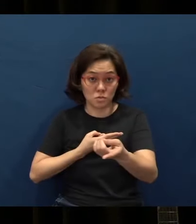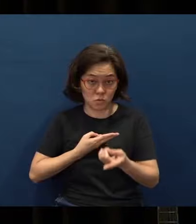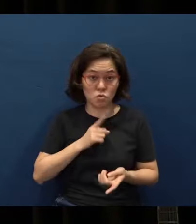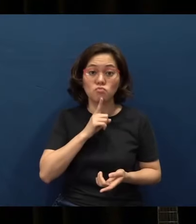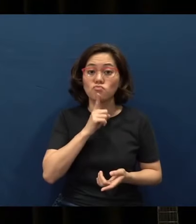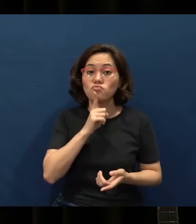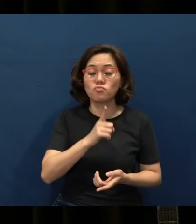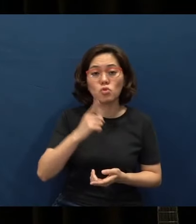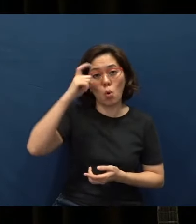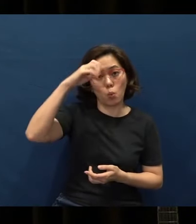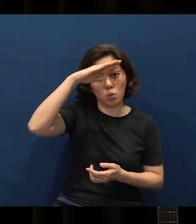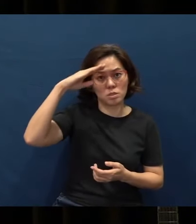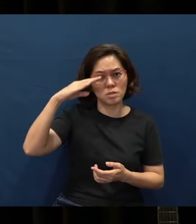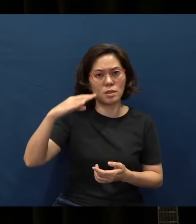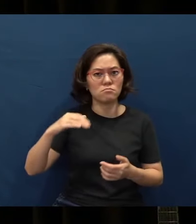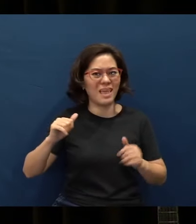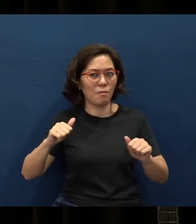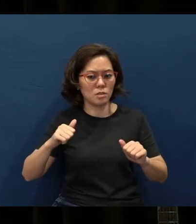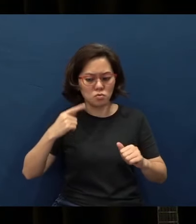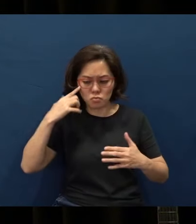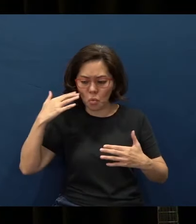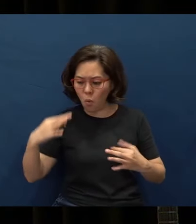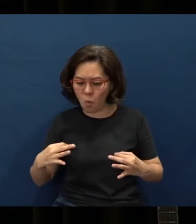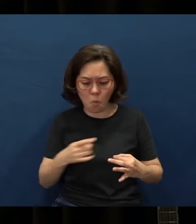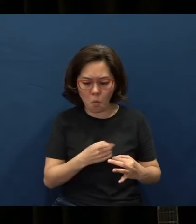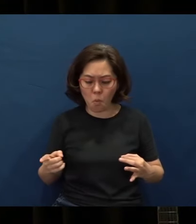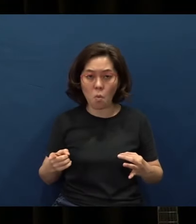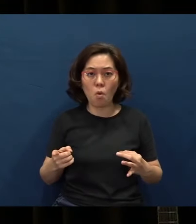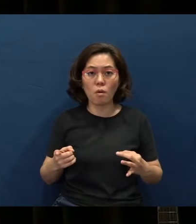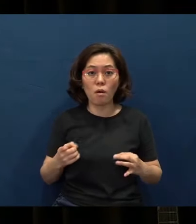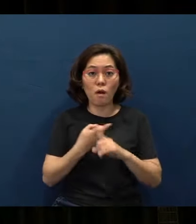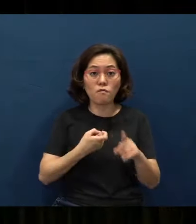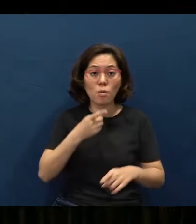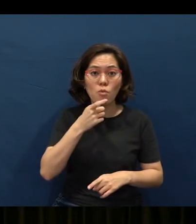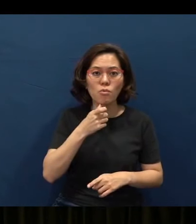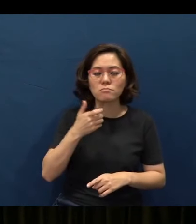the ability to determine all of this - really comes from the word of the Lord.